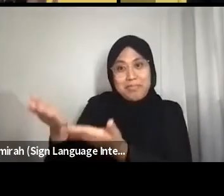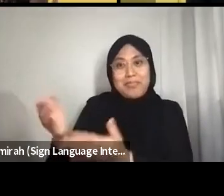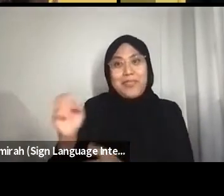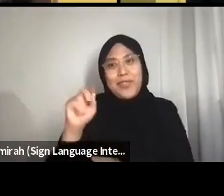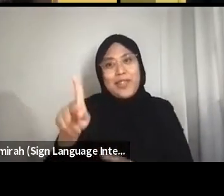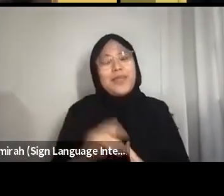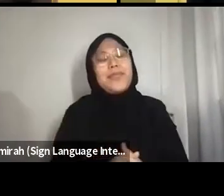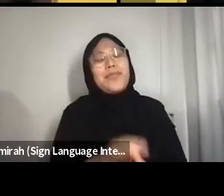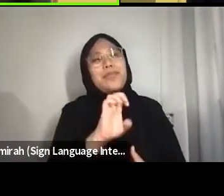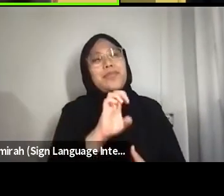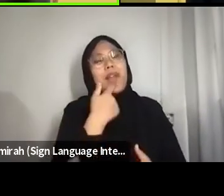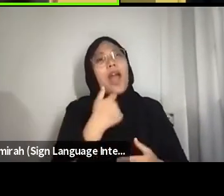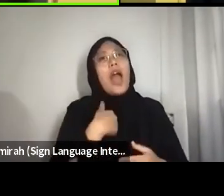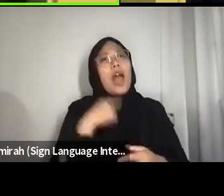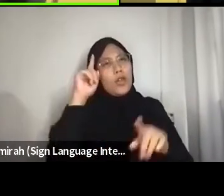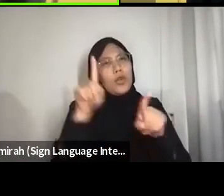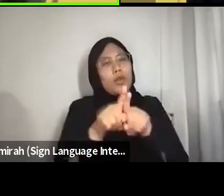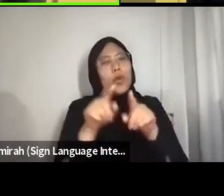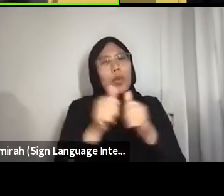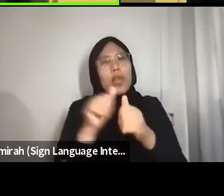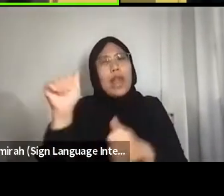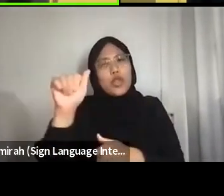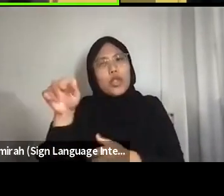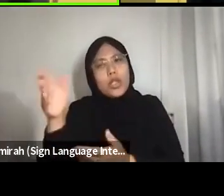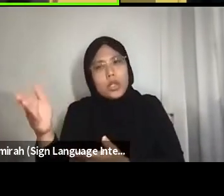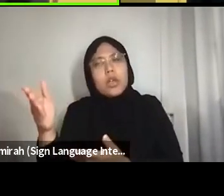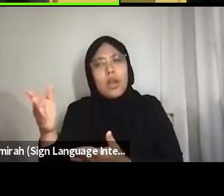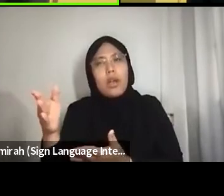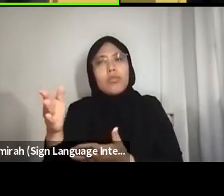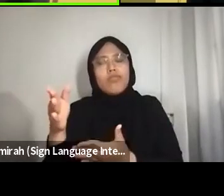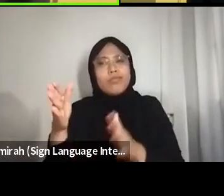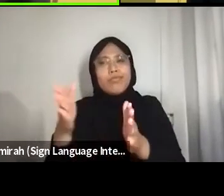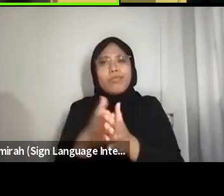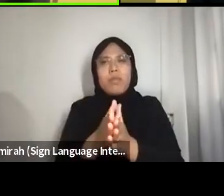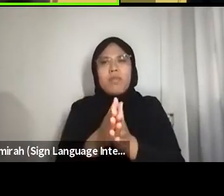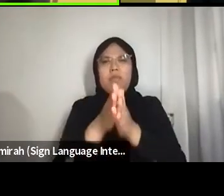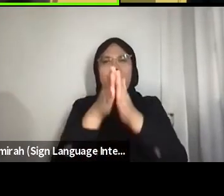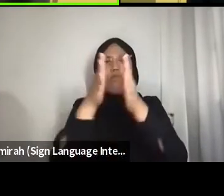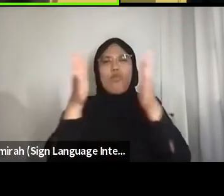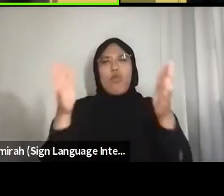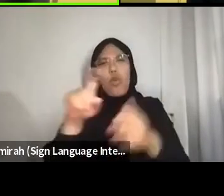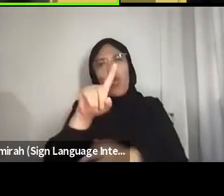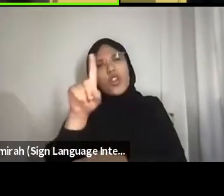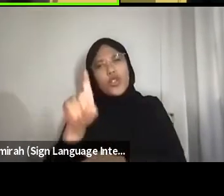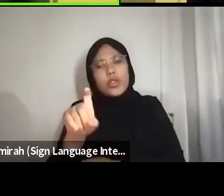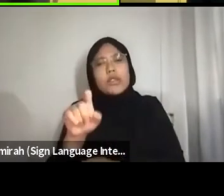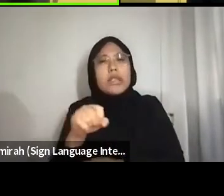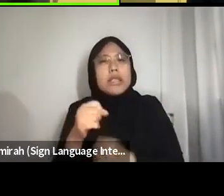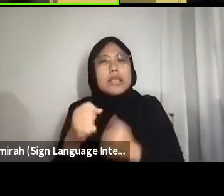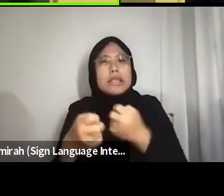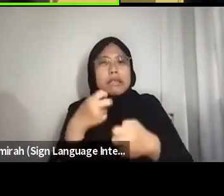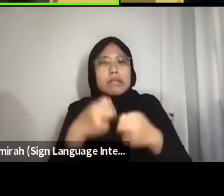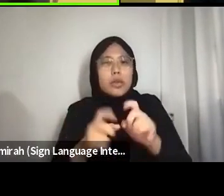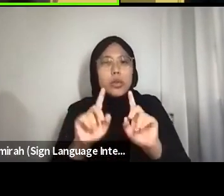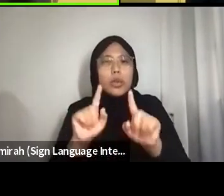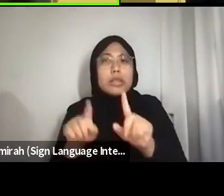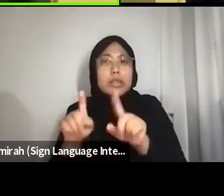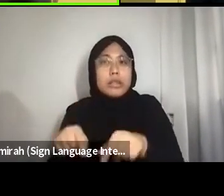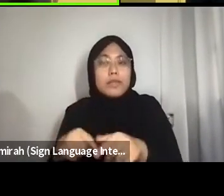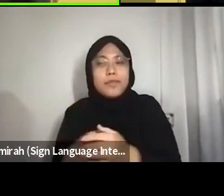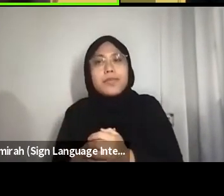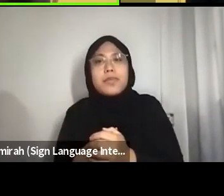I agree with Angelia, it’s really quite a broad question, it’s difficult to answer, I think, in one sitting.